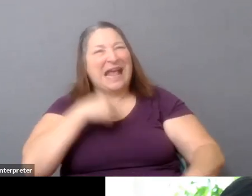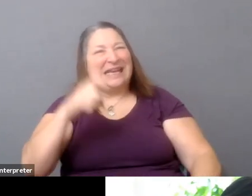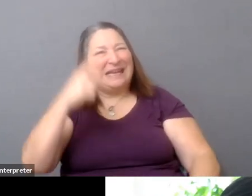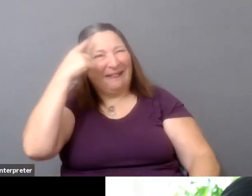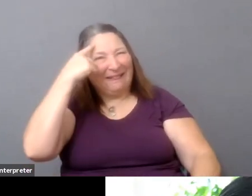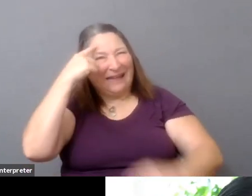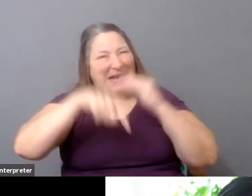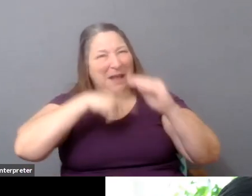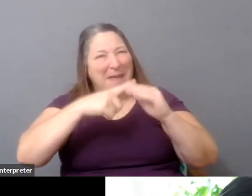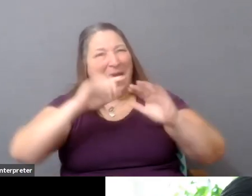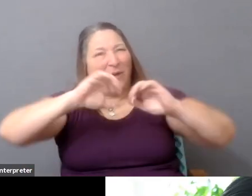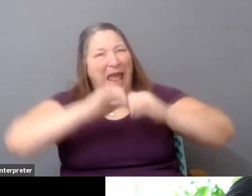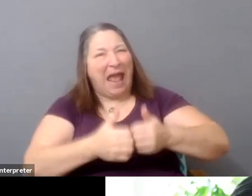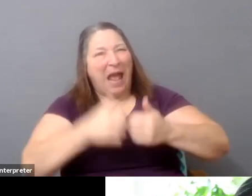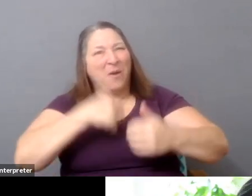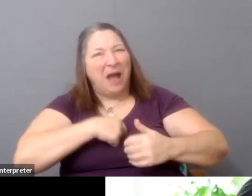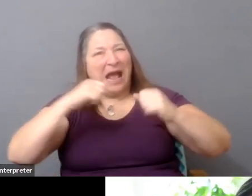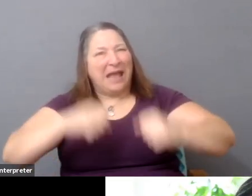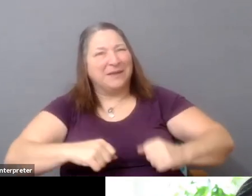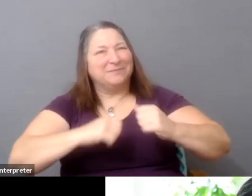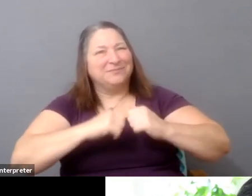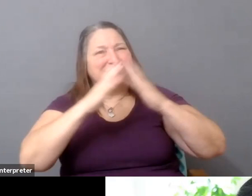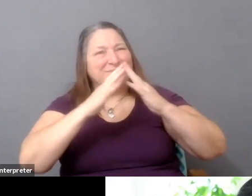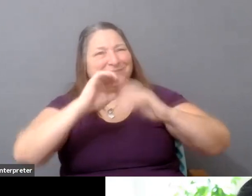construct your network has to happen